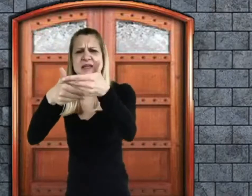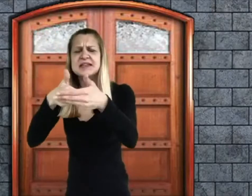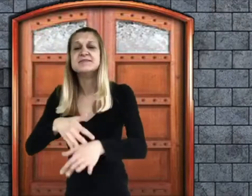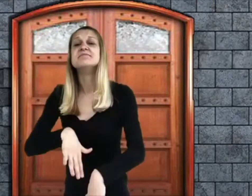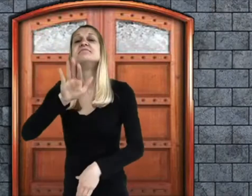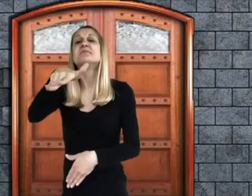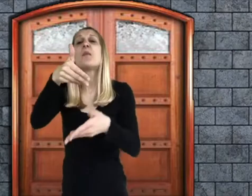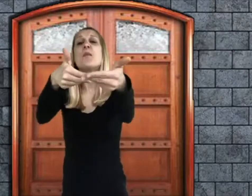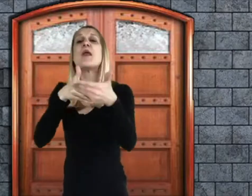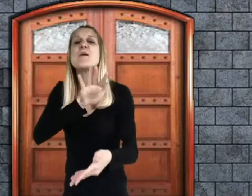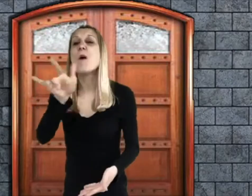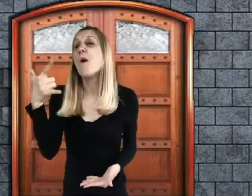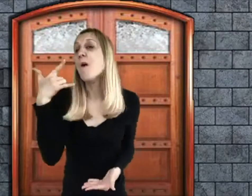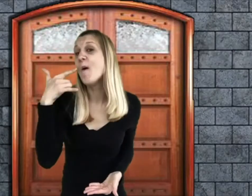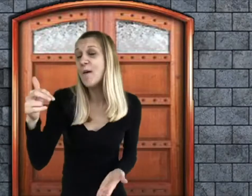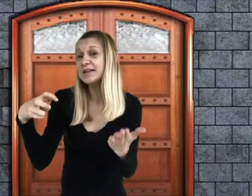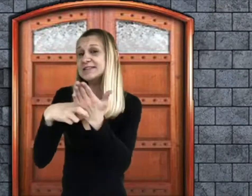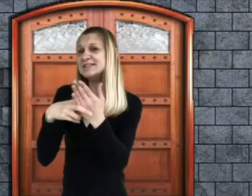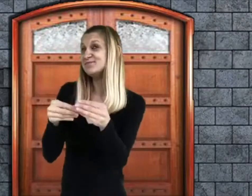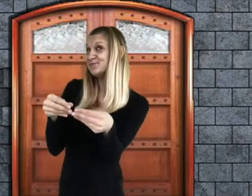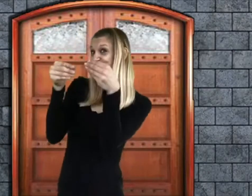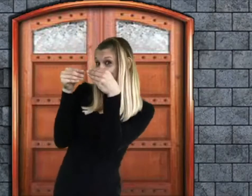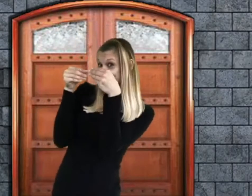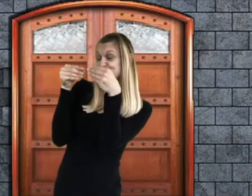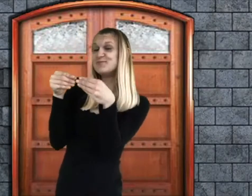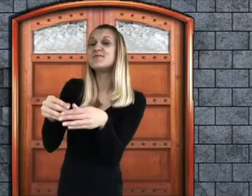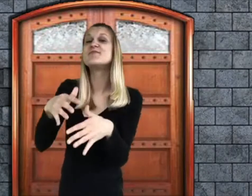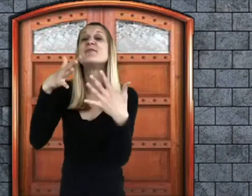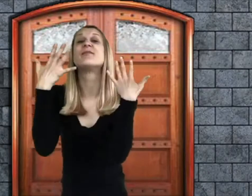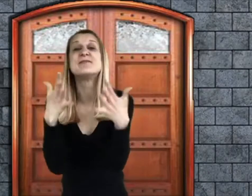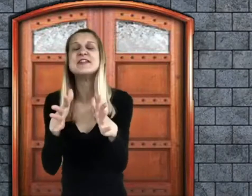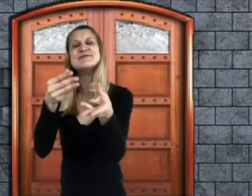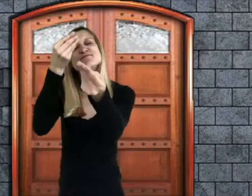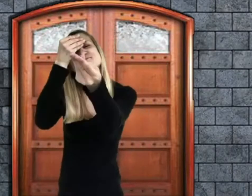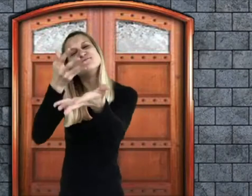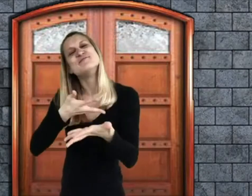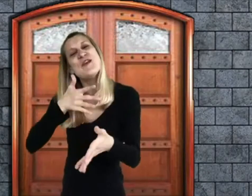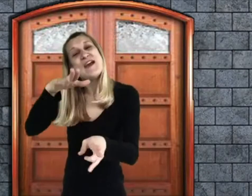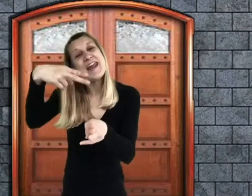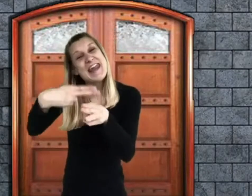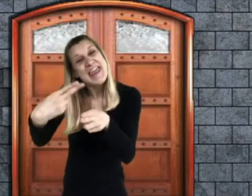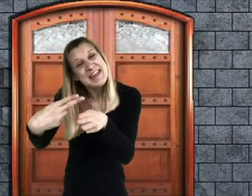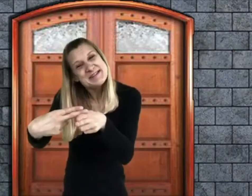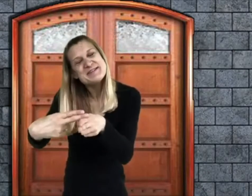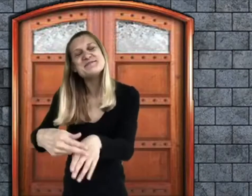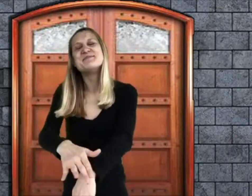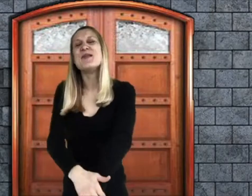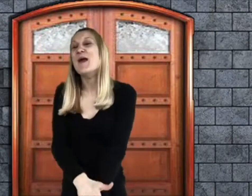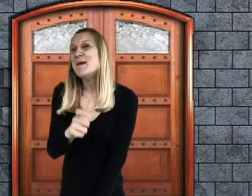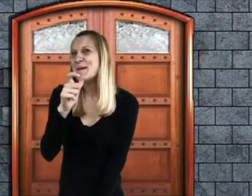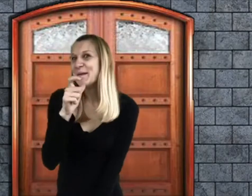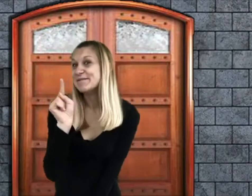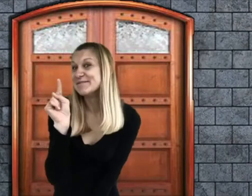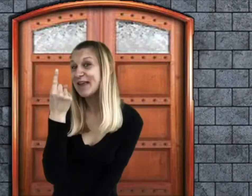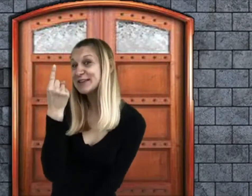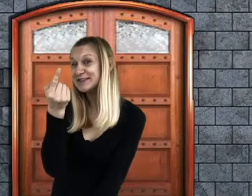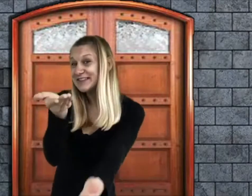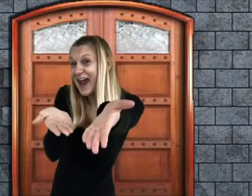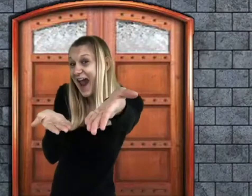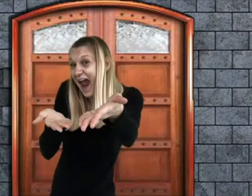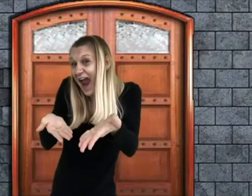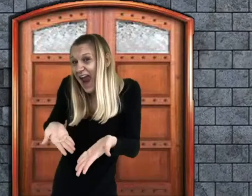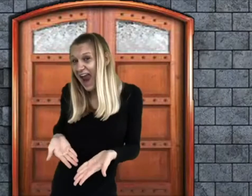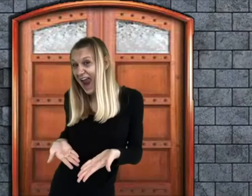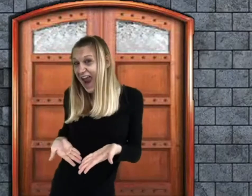Then show me your Golden Ticket and give me your name. Who’s first?"